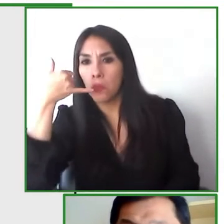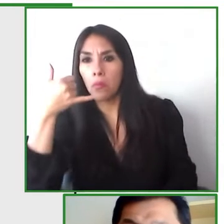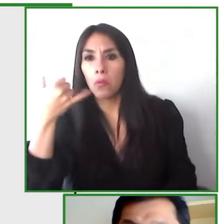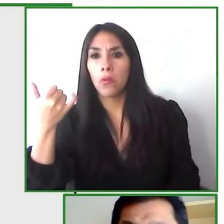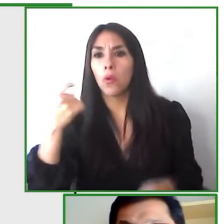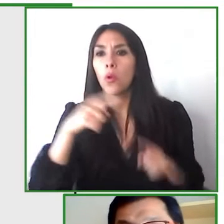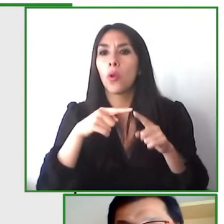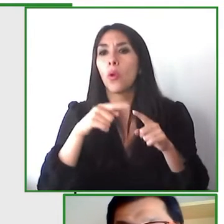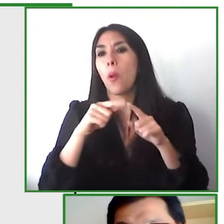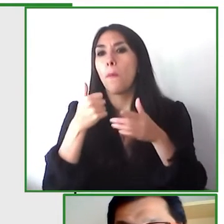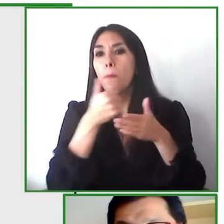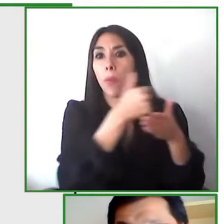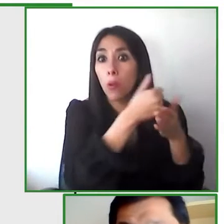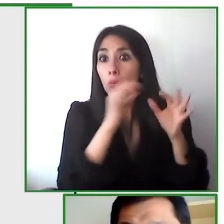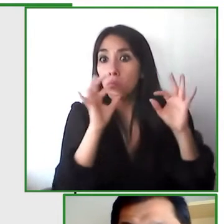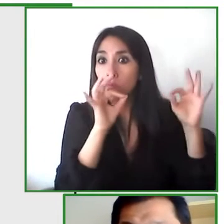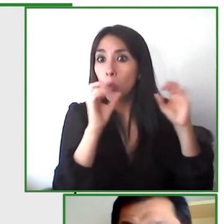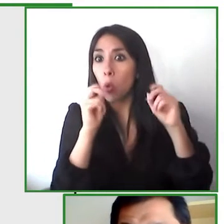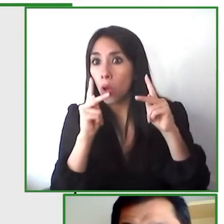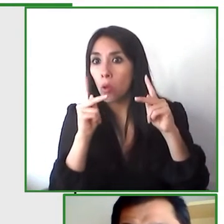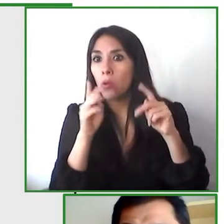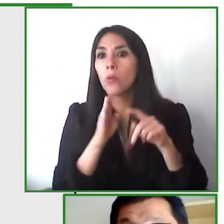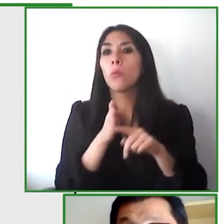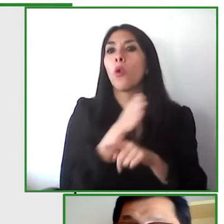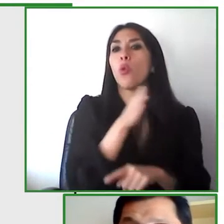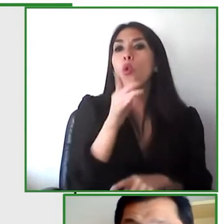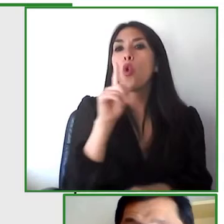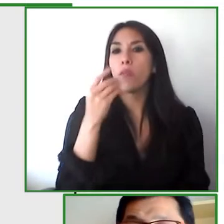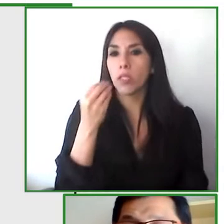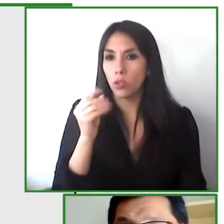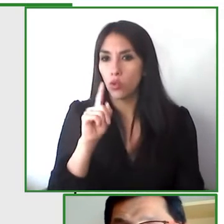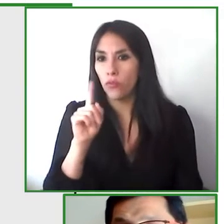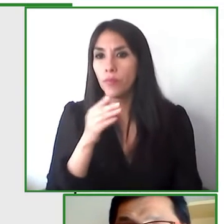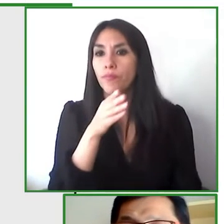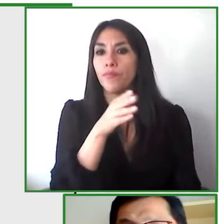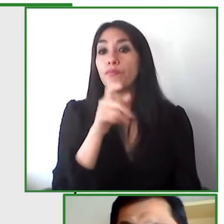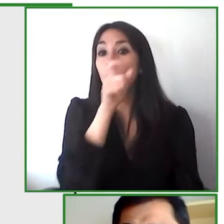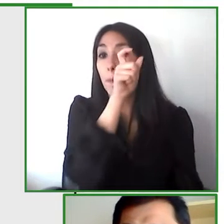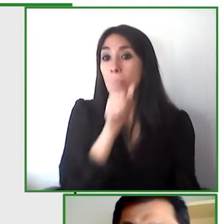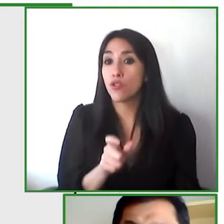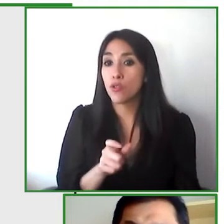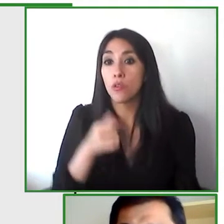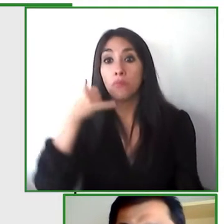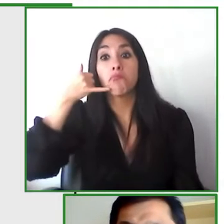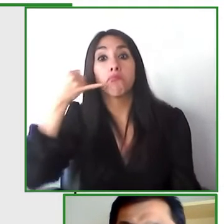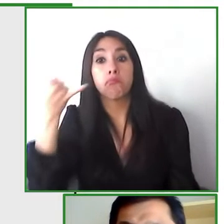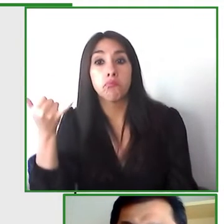them as we saw in the video someone called benjamin and told him how he needed to